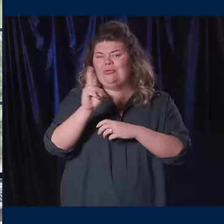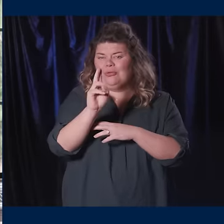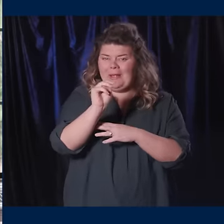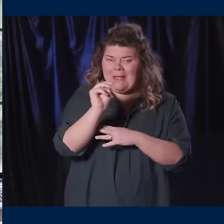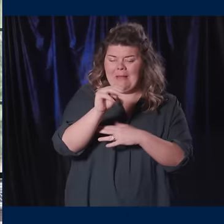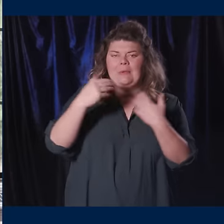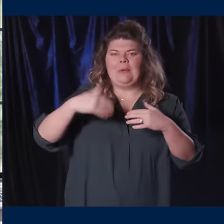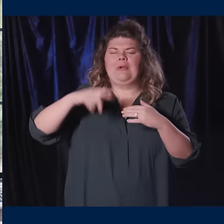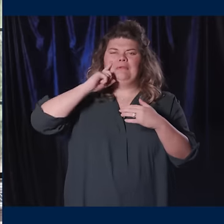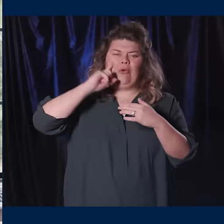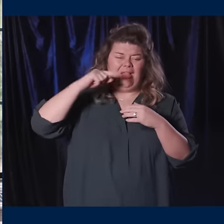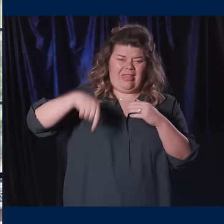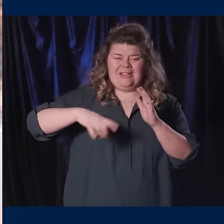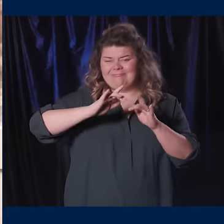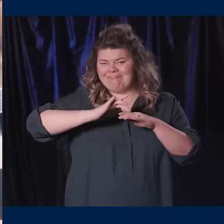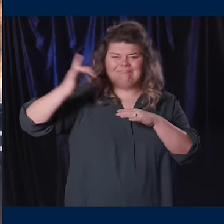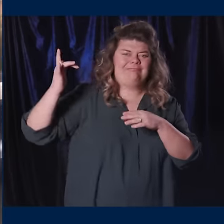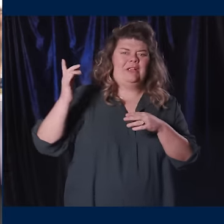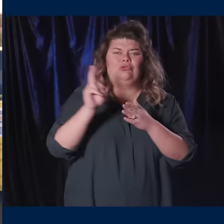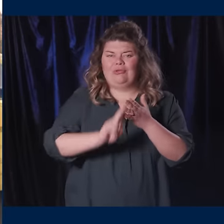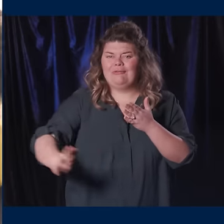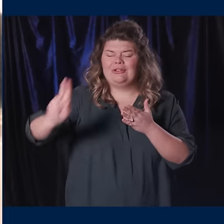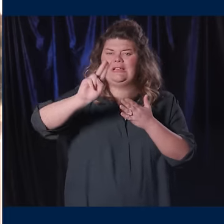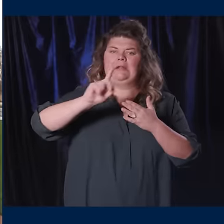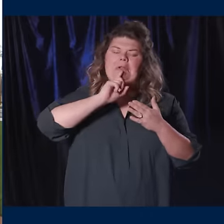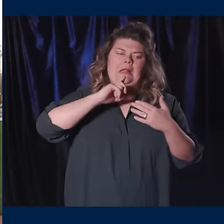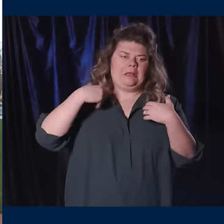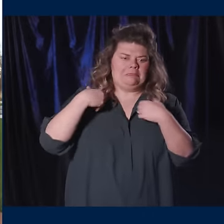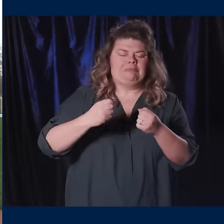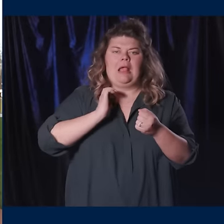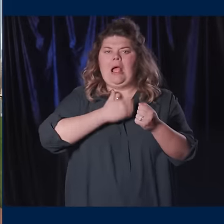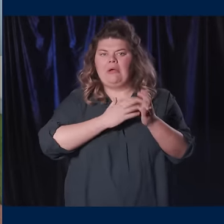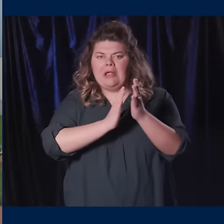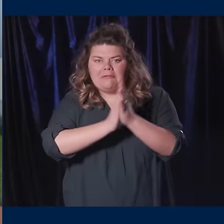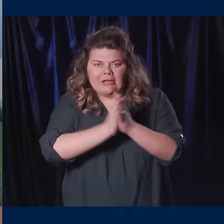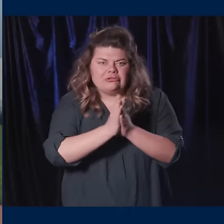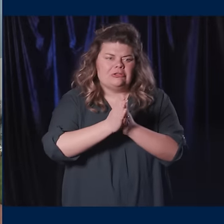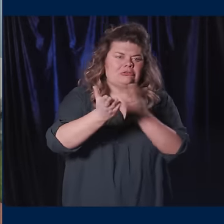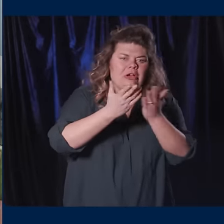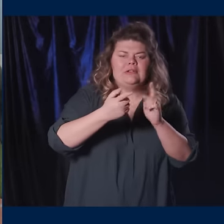defining public university, boldly exemplified by our innovation and service to the public good.